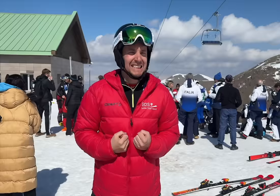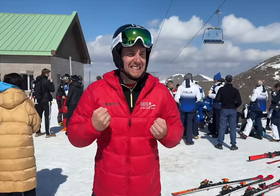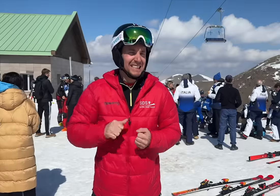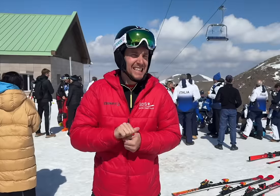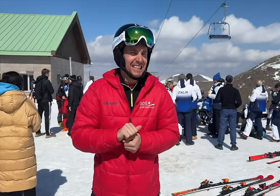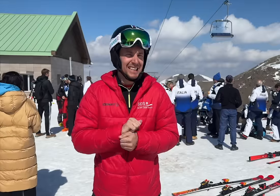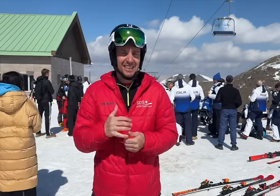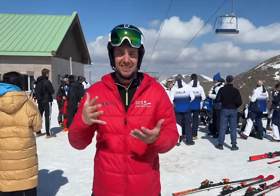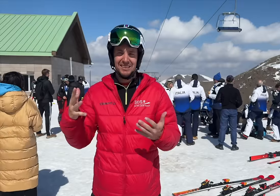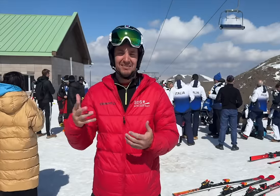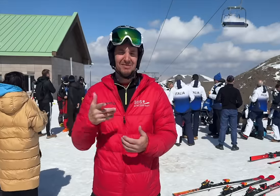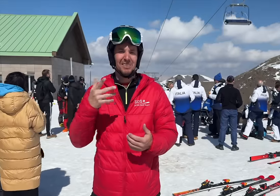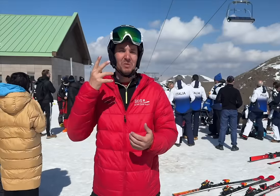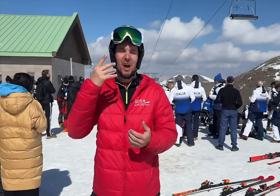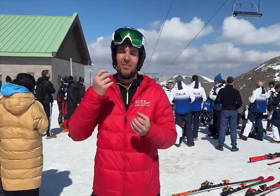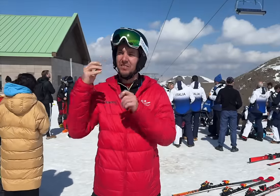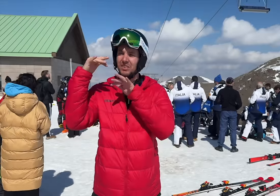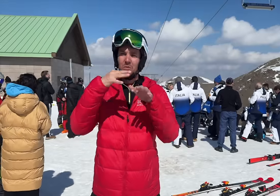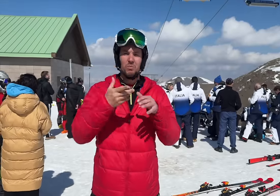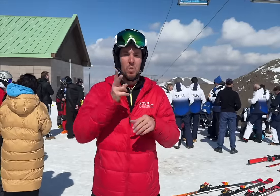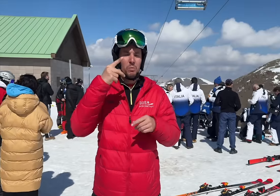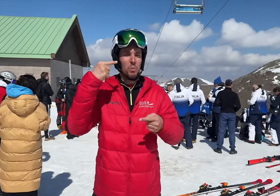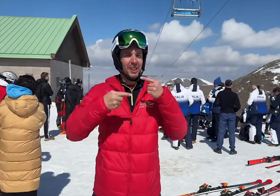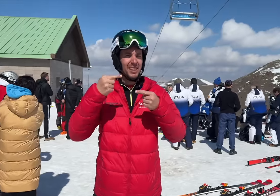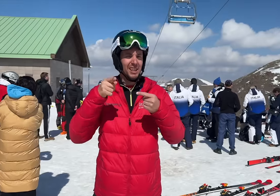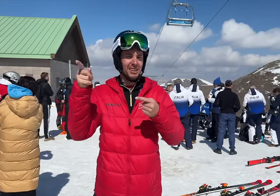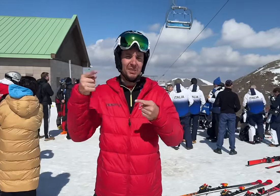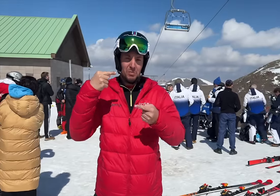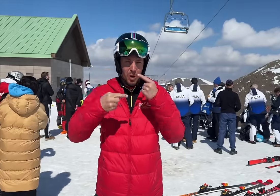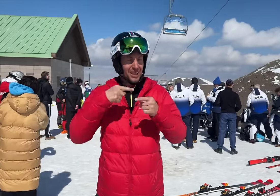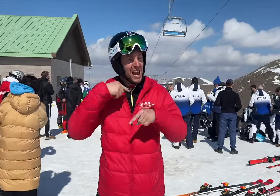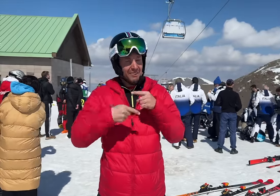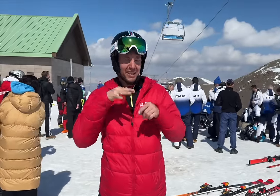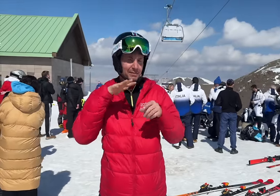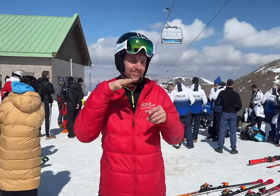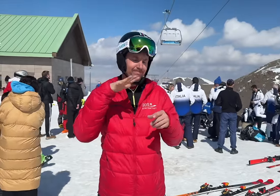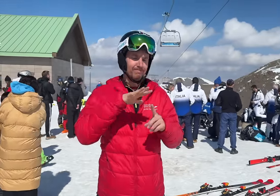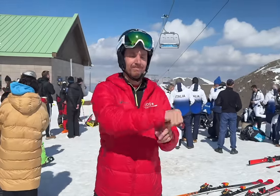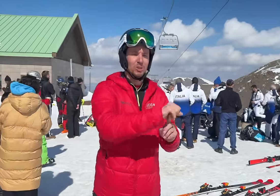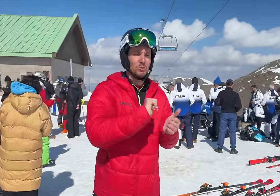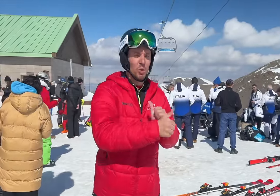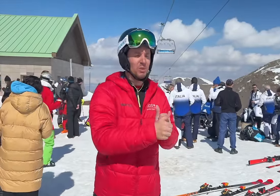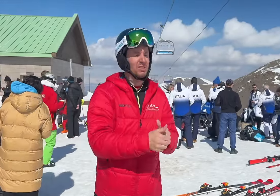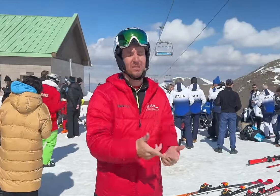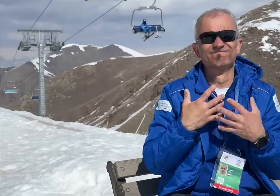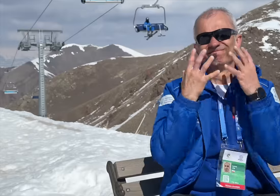competition, unfortunately.